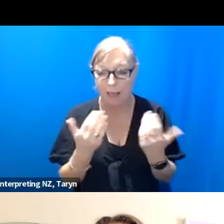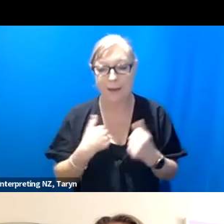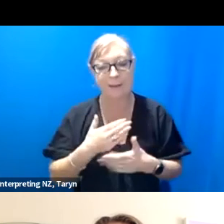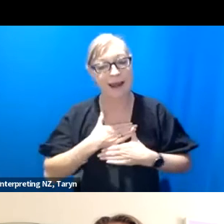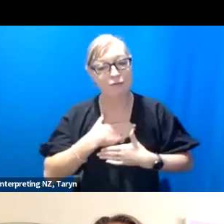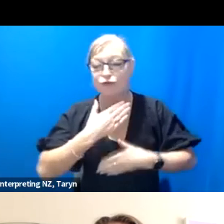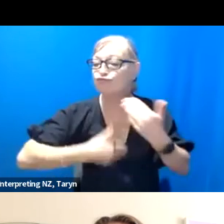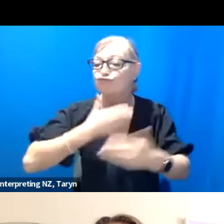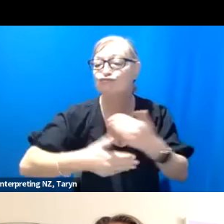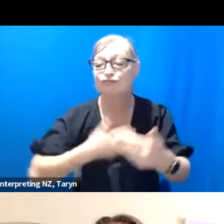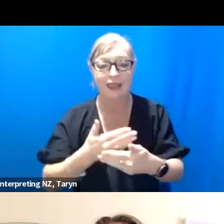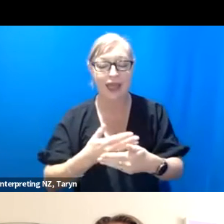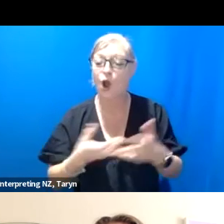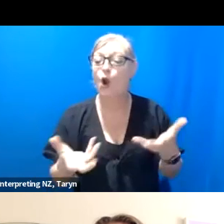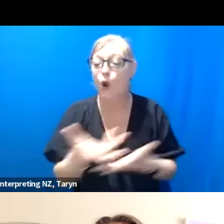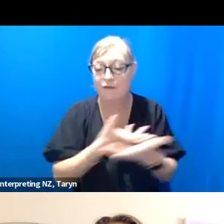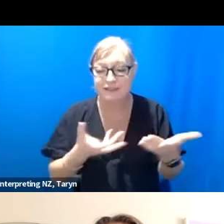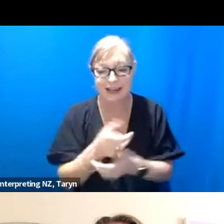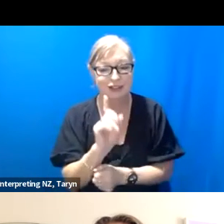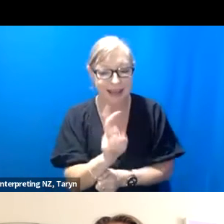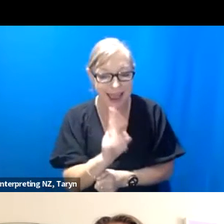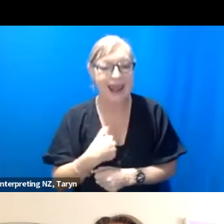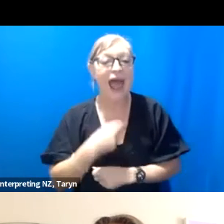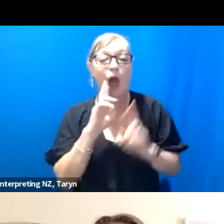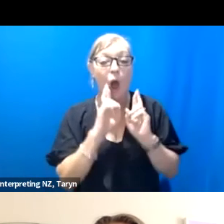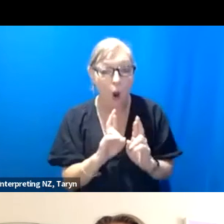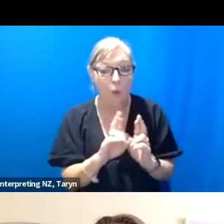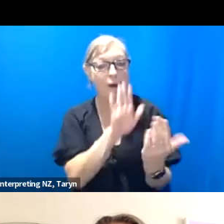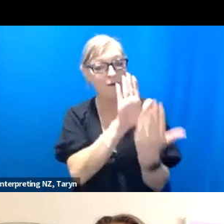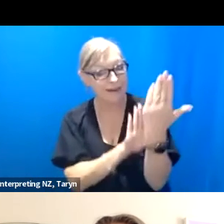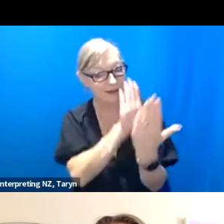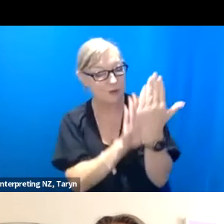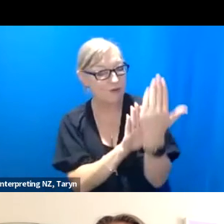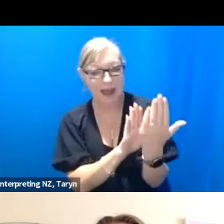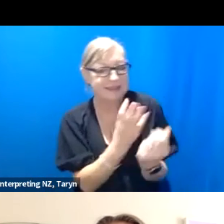hope to get one in person with you sometime in the not so distant future. I really would love to